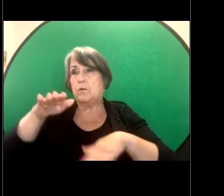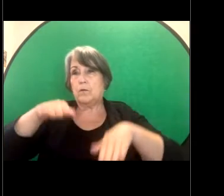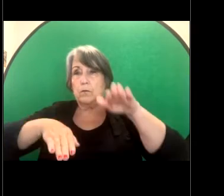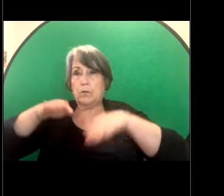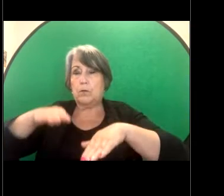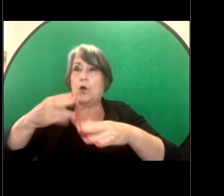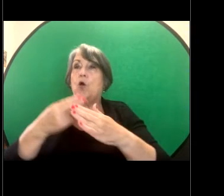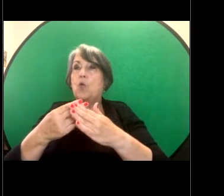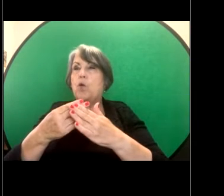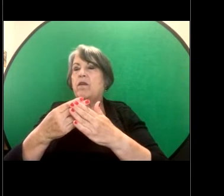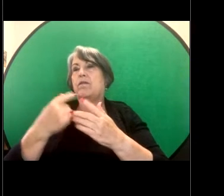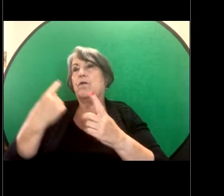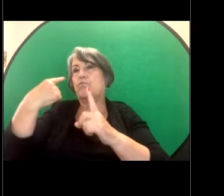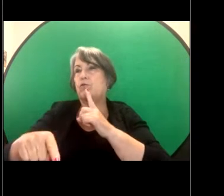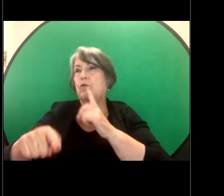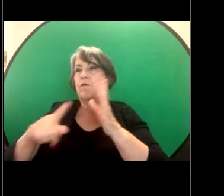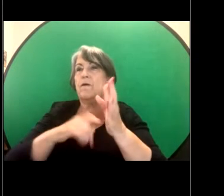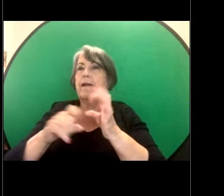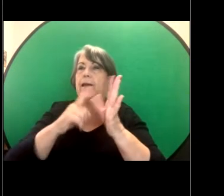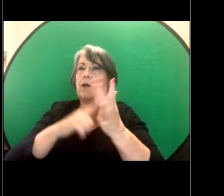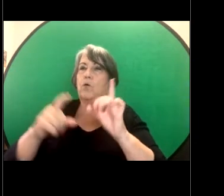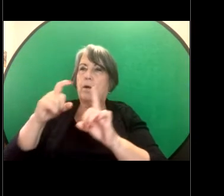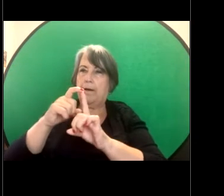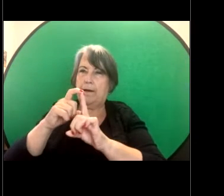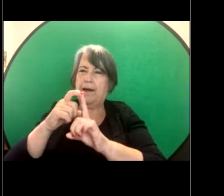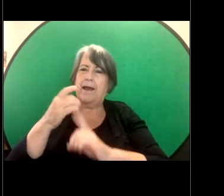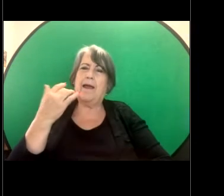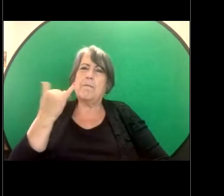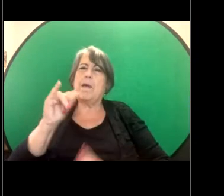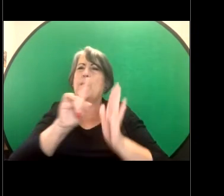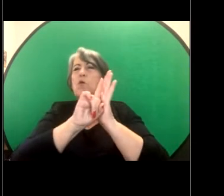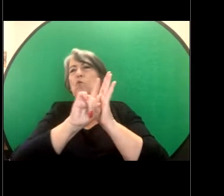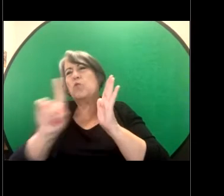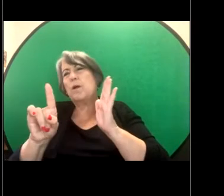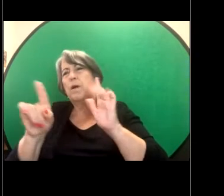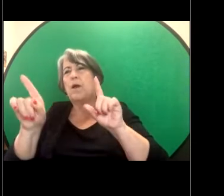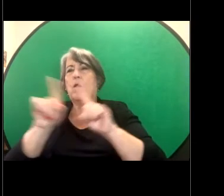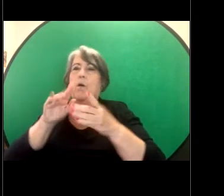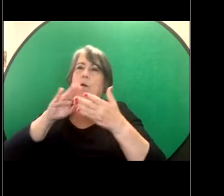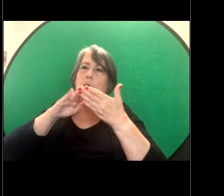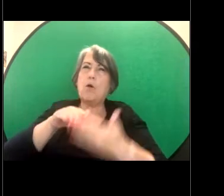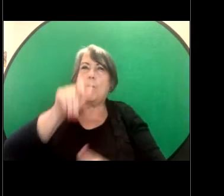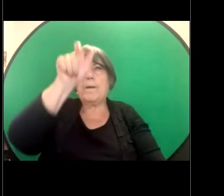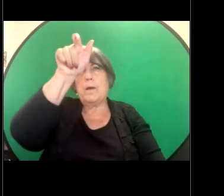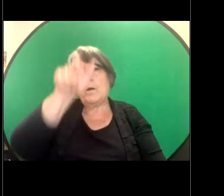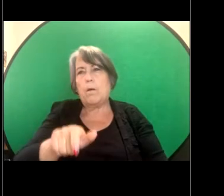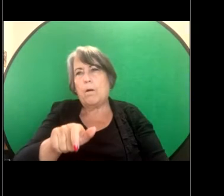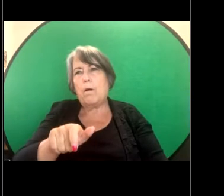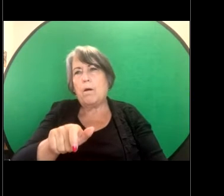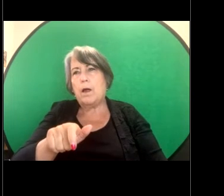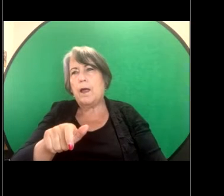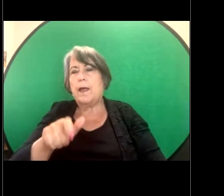So representation might take the form of assisting a client to make a complaint to one of the